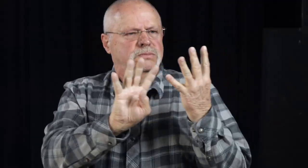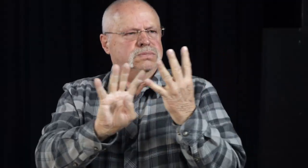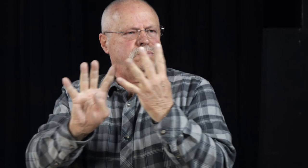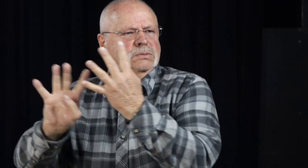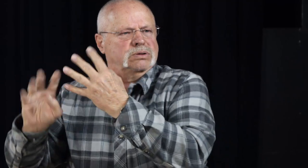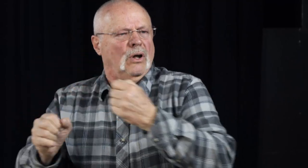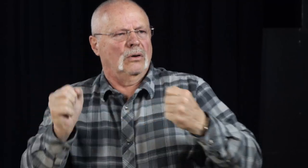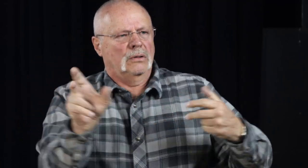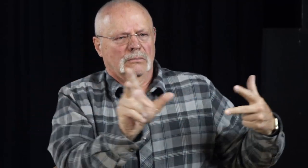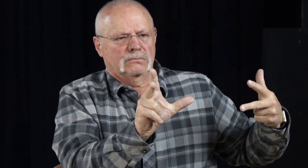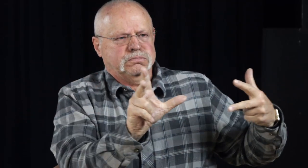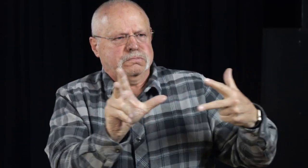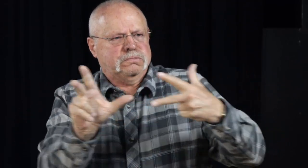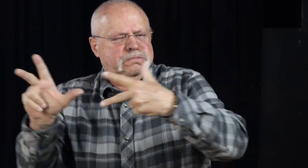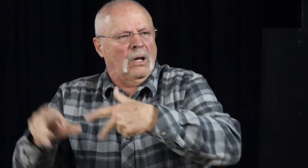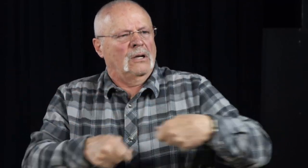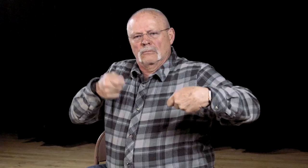while the students watched excitedly.